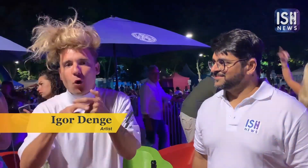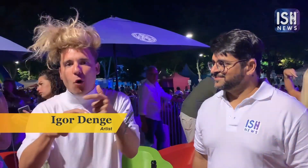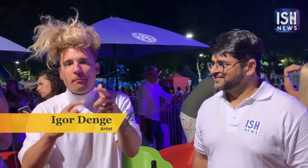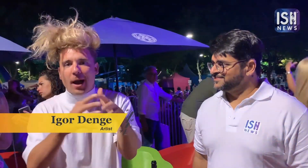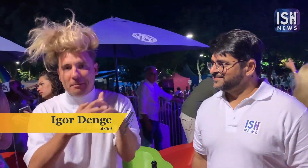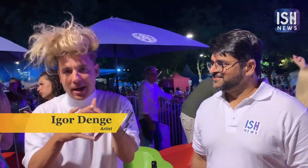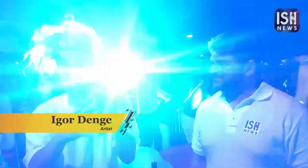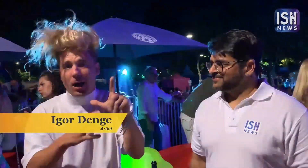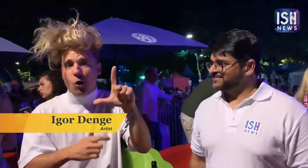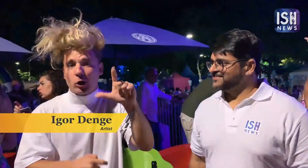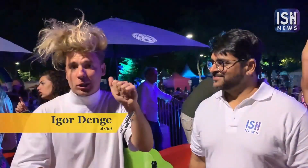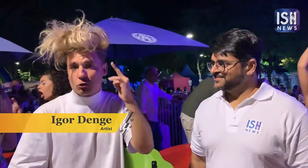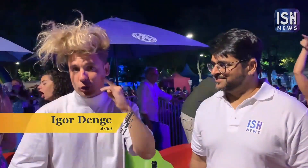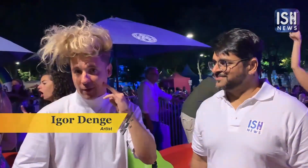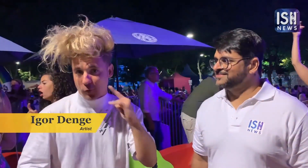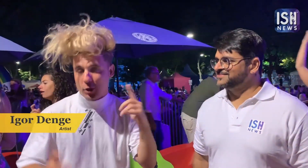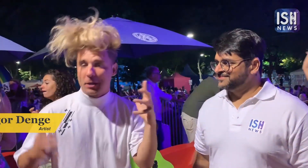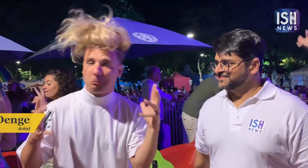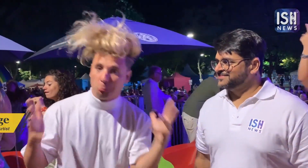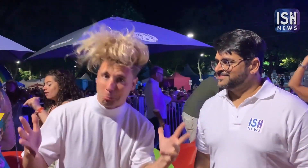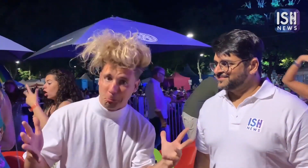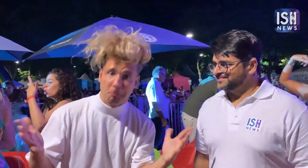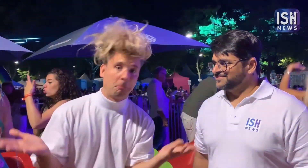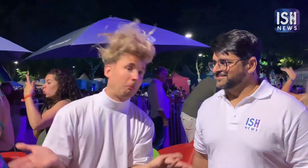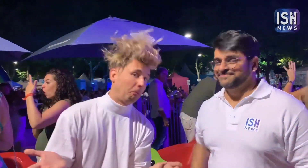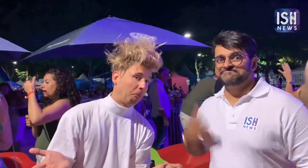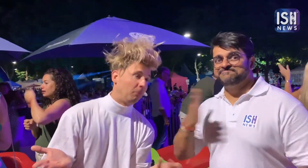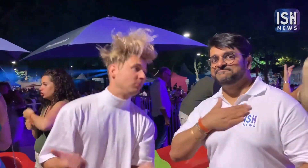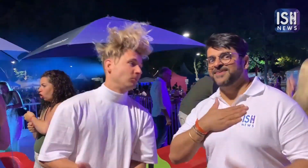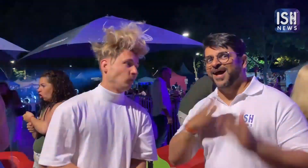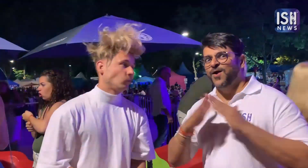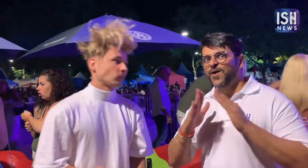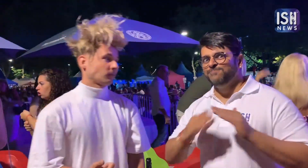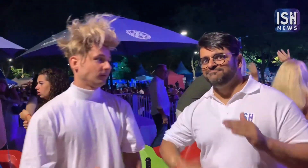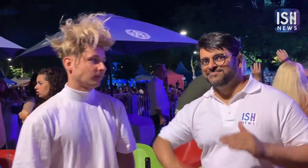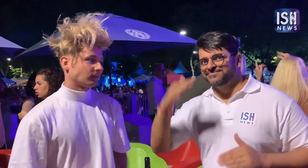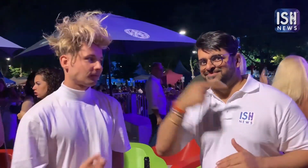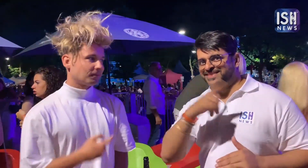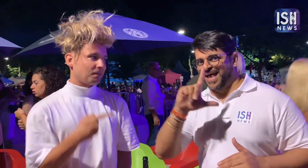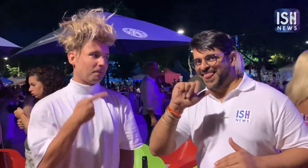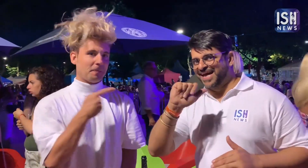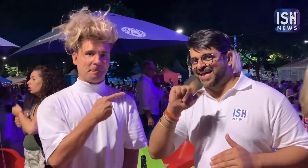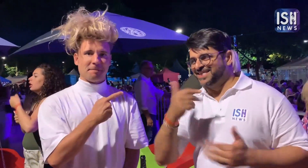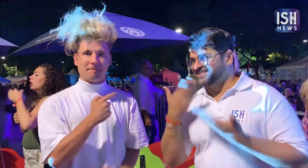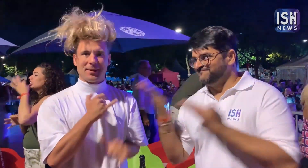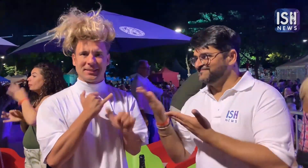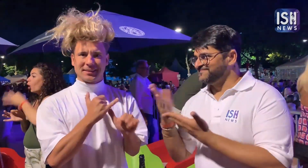I am from L.A in California, USA My home! That's where I grew up. L.A!